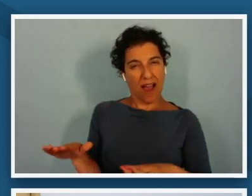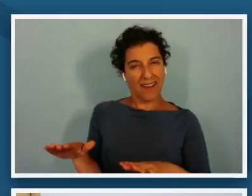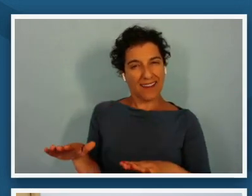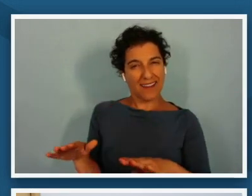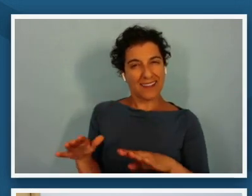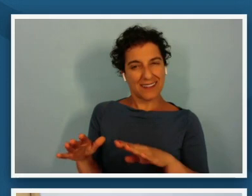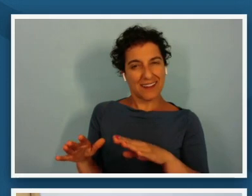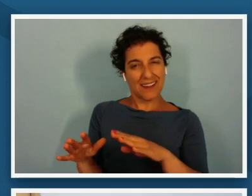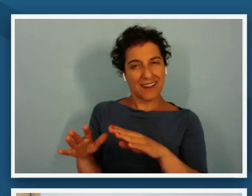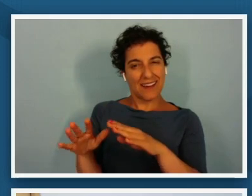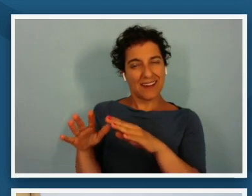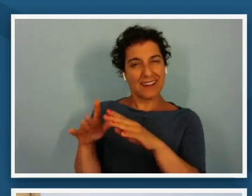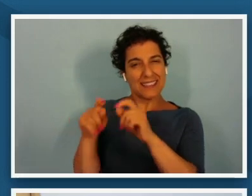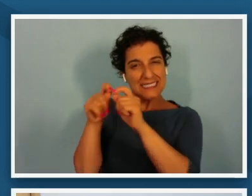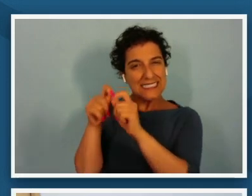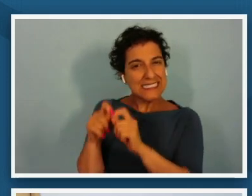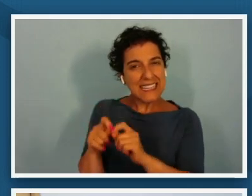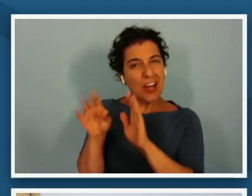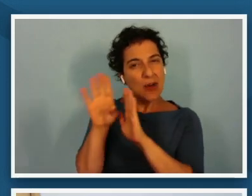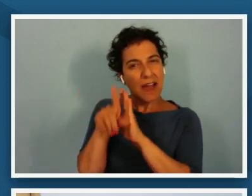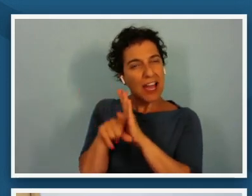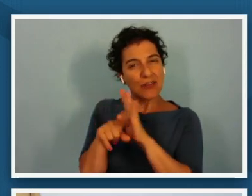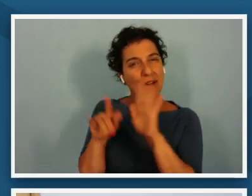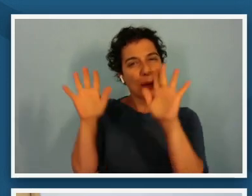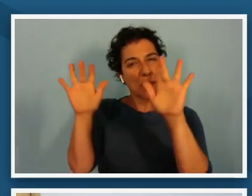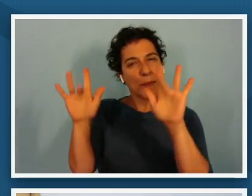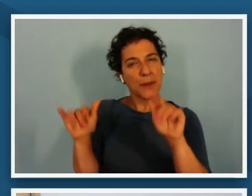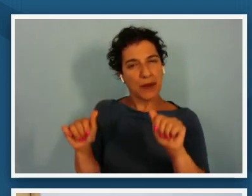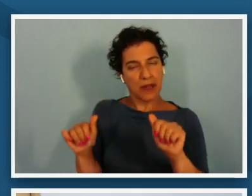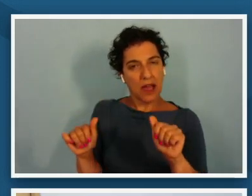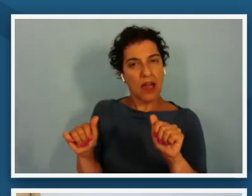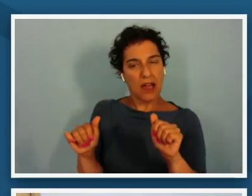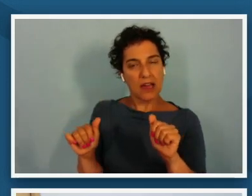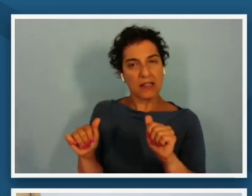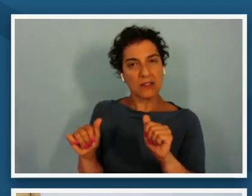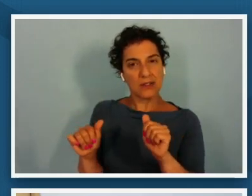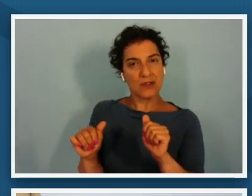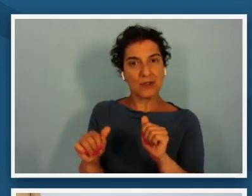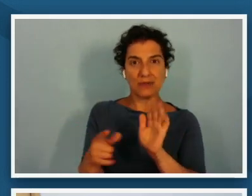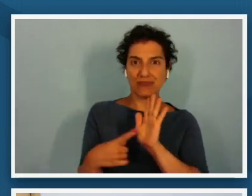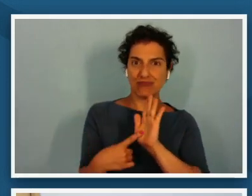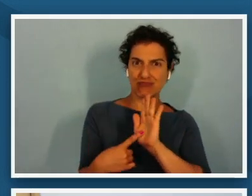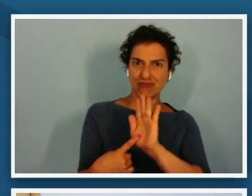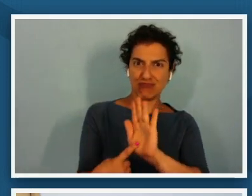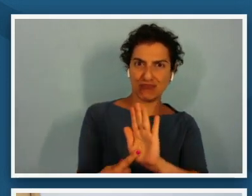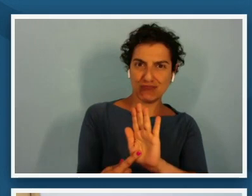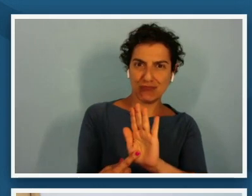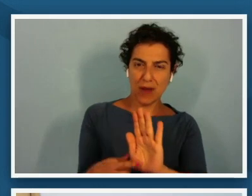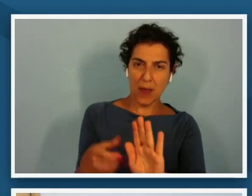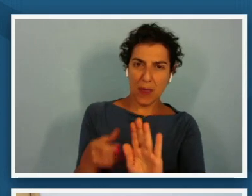you know the background and everything that it makes his power